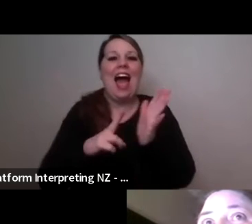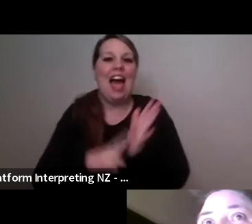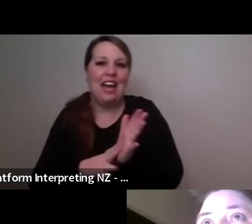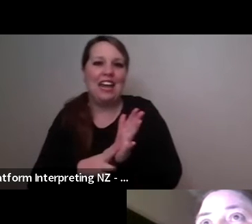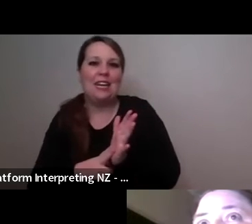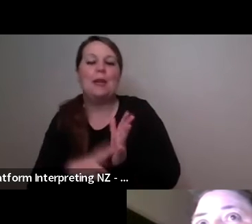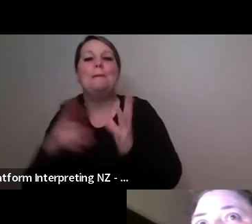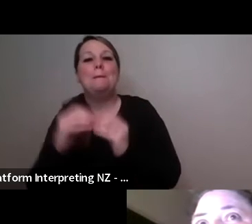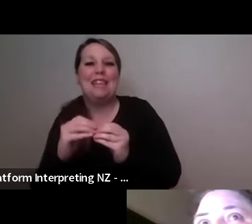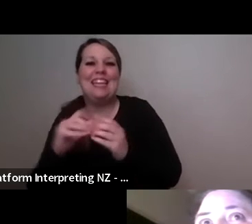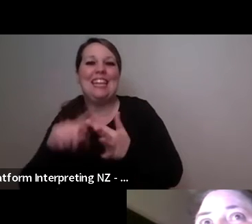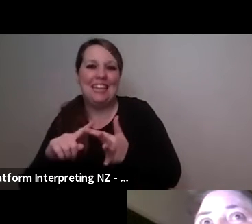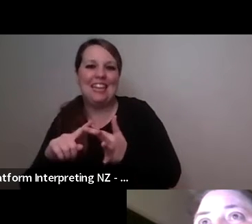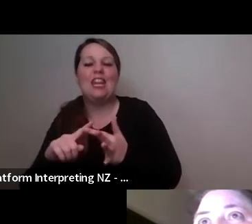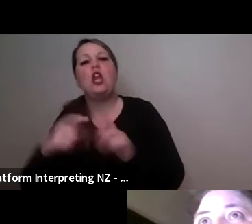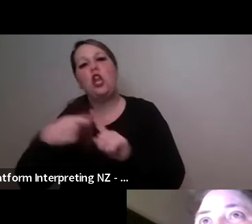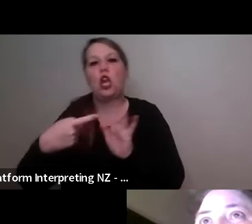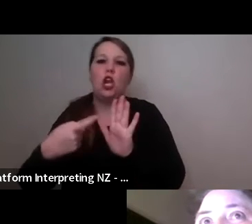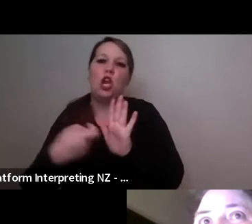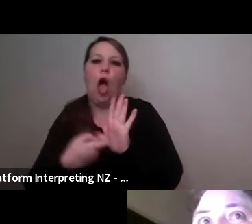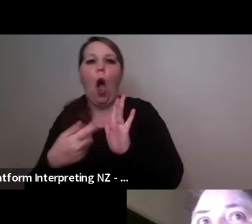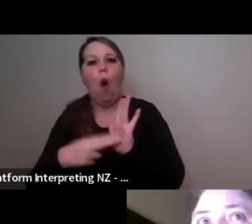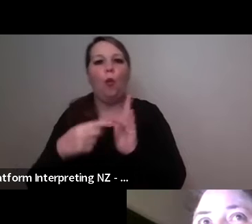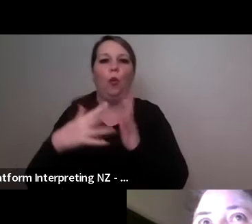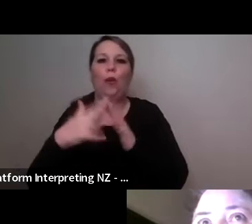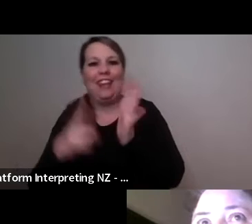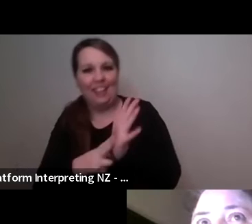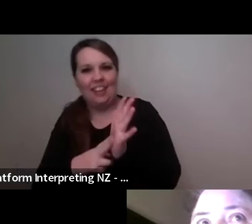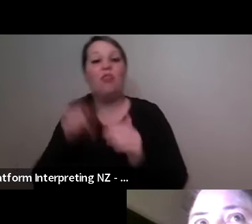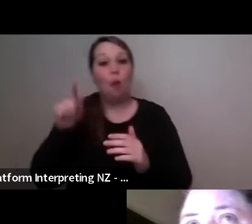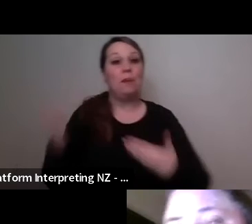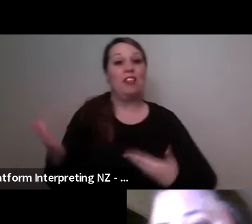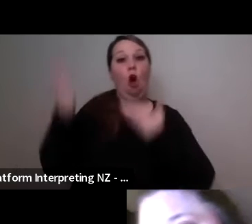Opera House in the in one of their main stages uh so that's going to be really really exciting for